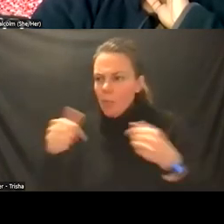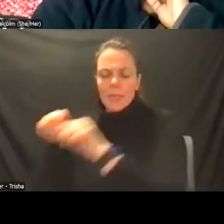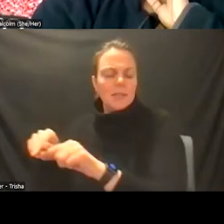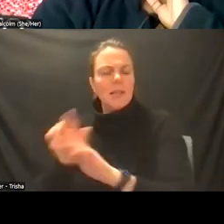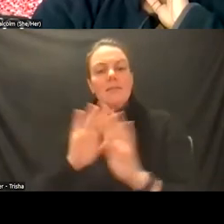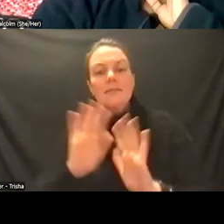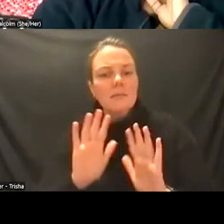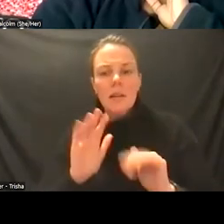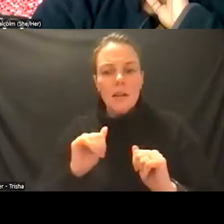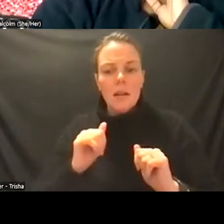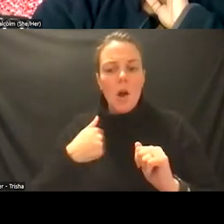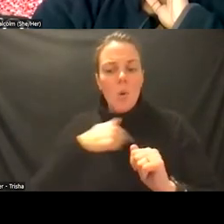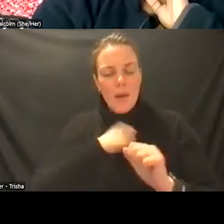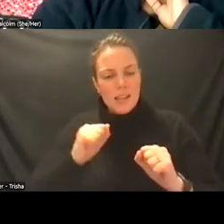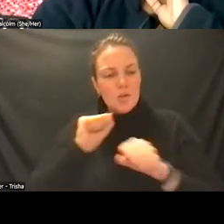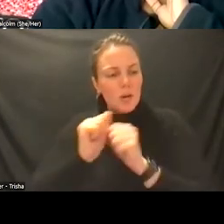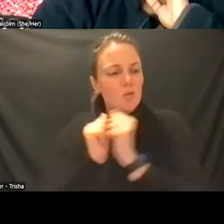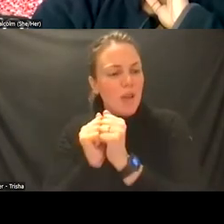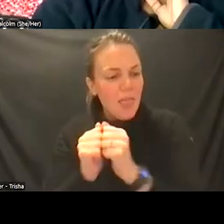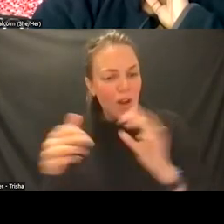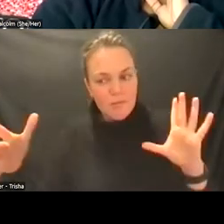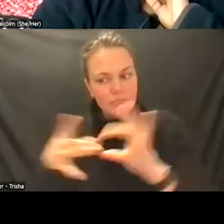mental health and criminal justice system people are going to fall through the cracks